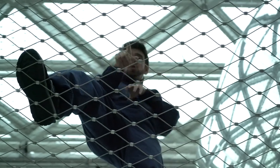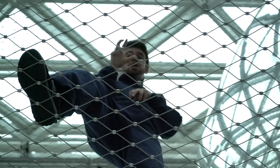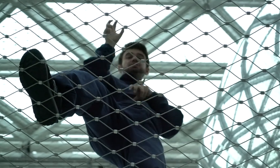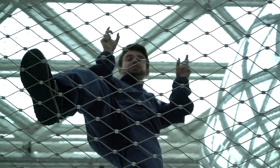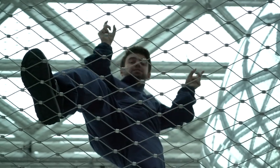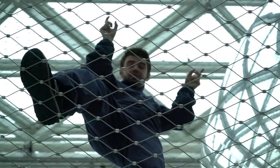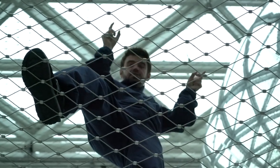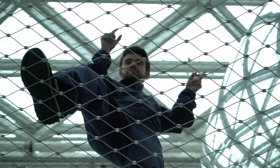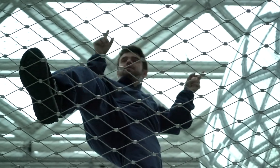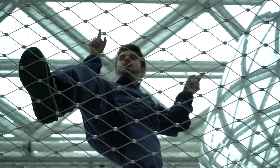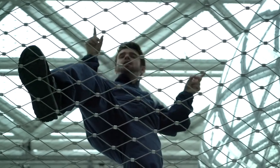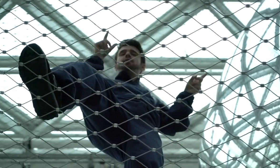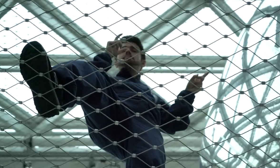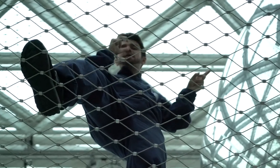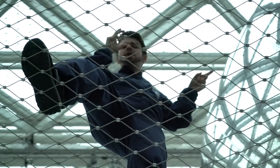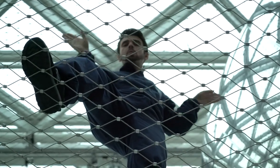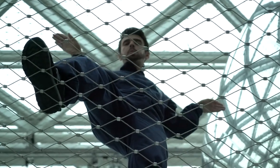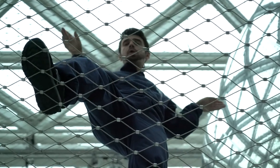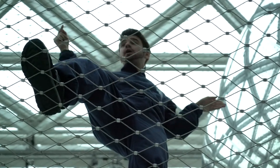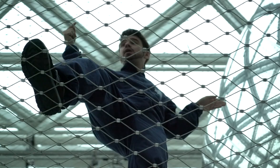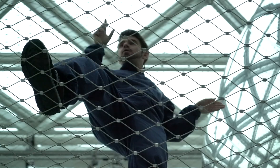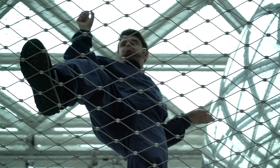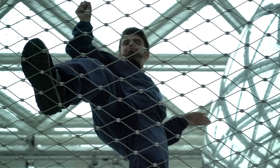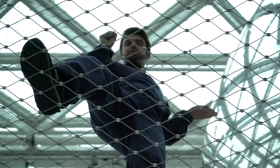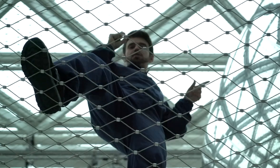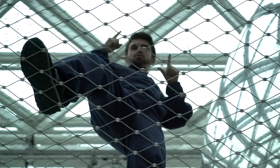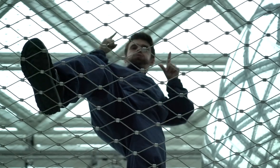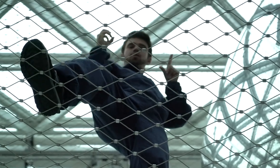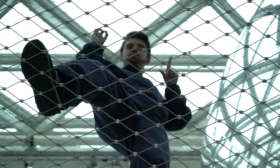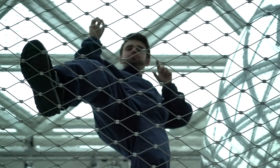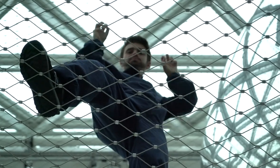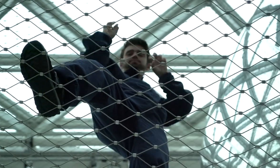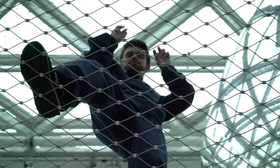It reminds me of a spider catching insects and sticking all on the web for food in a long term.